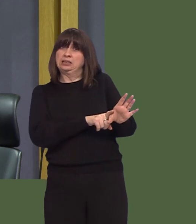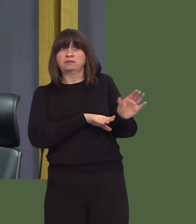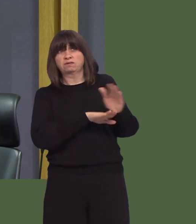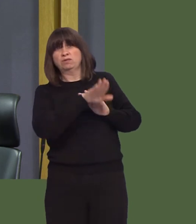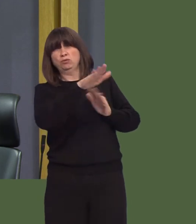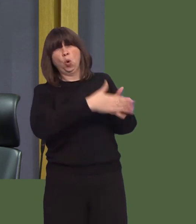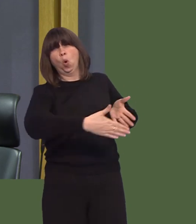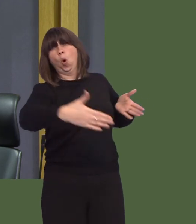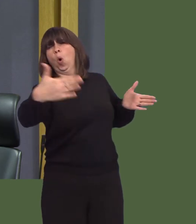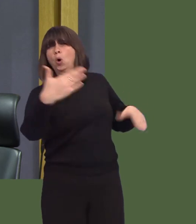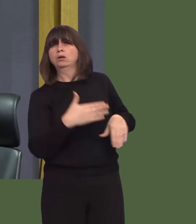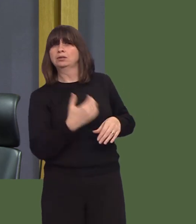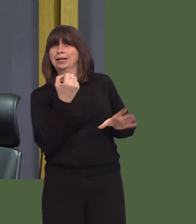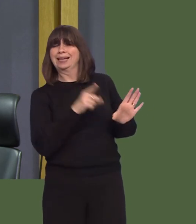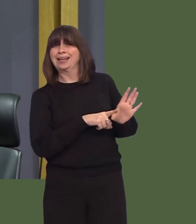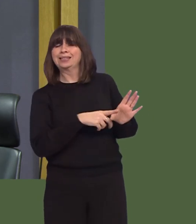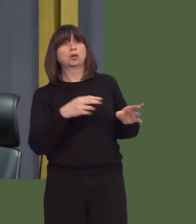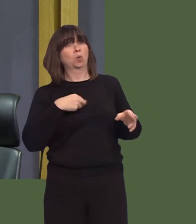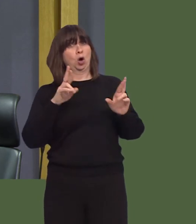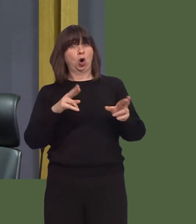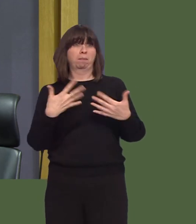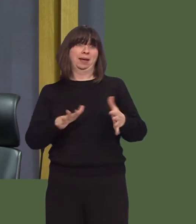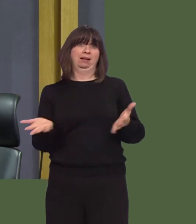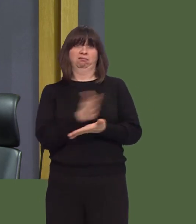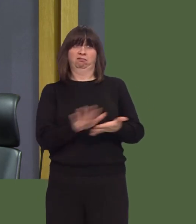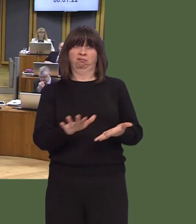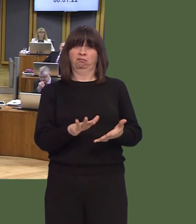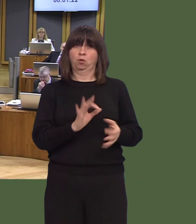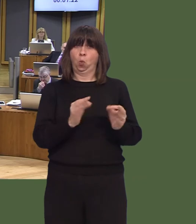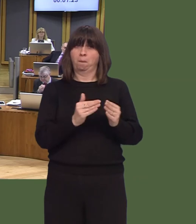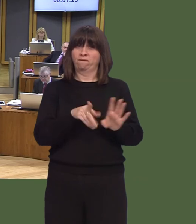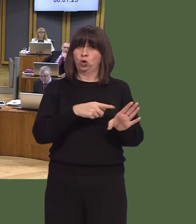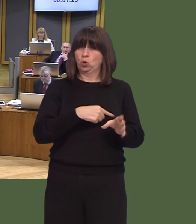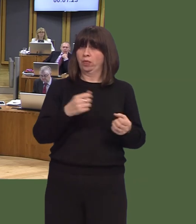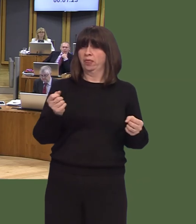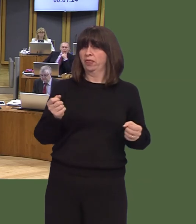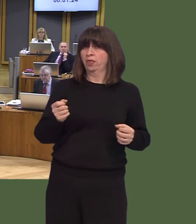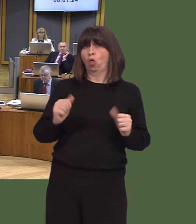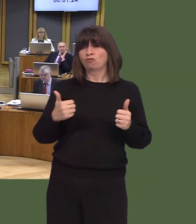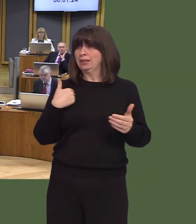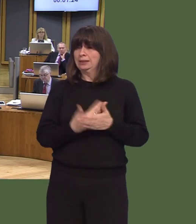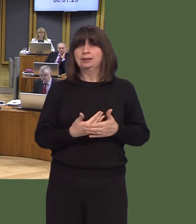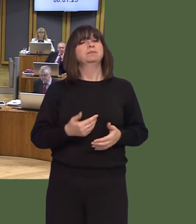we would hope that by now we could have actually eradicated youth homelessness. Carwyn Jones AM: First of all, 10 years seems a long time, but it's what the sector tells